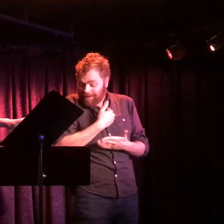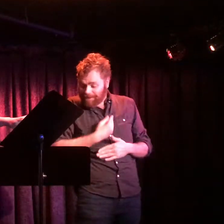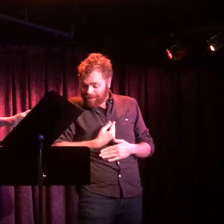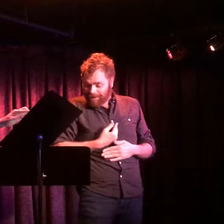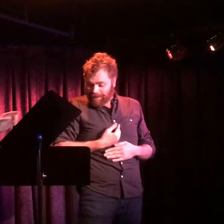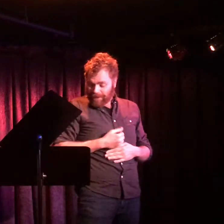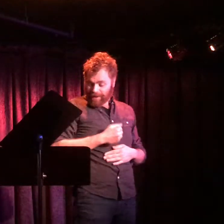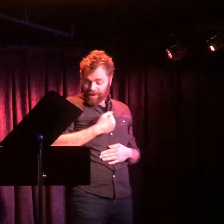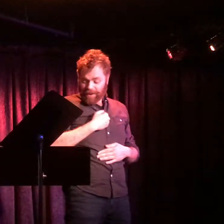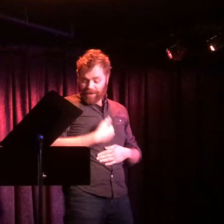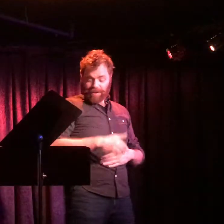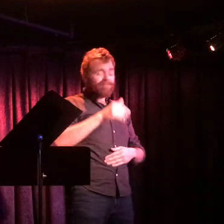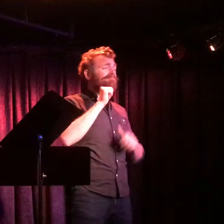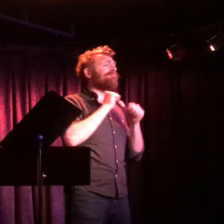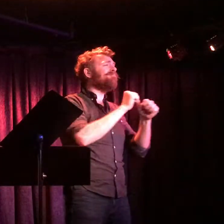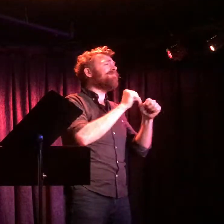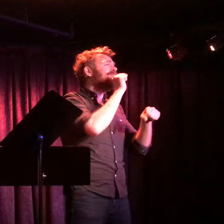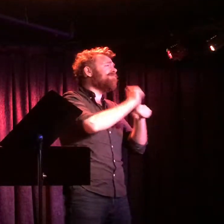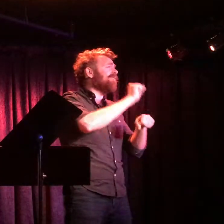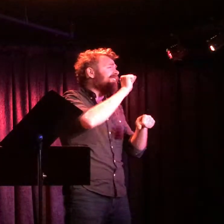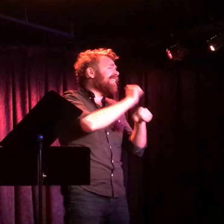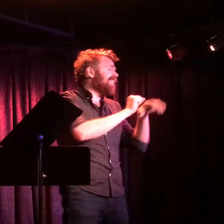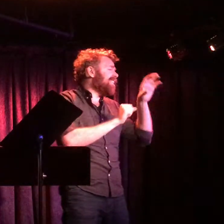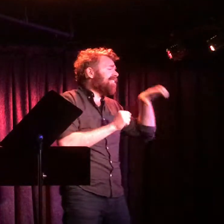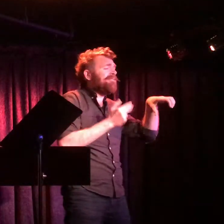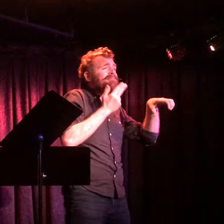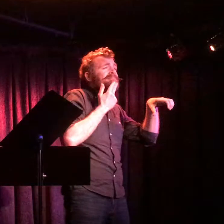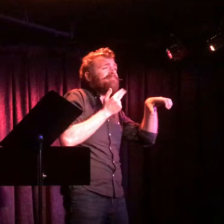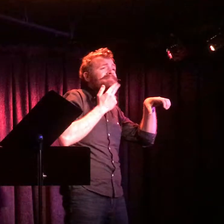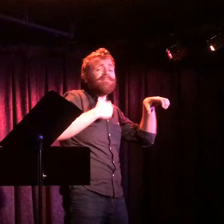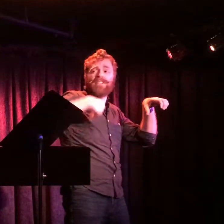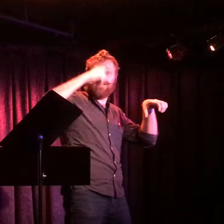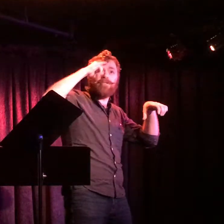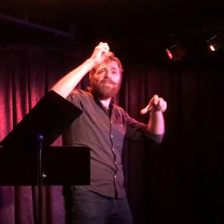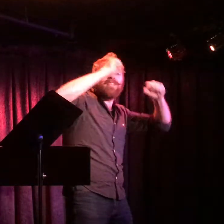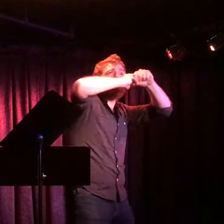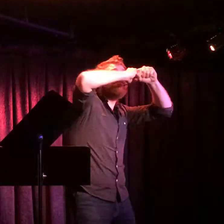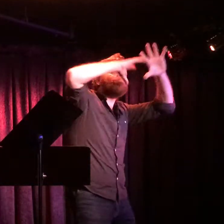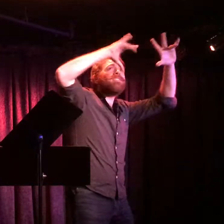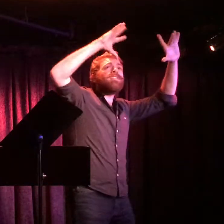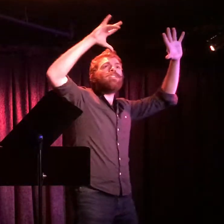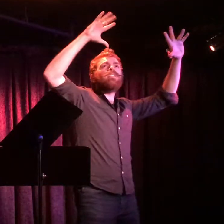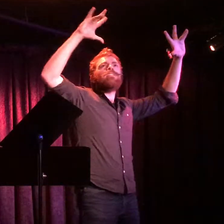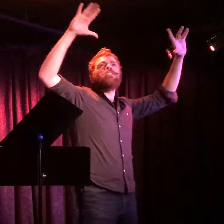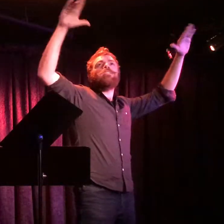Dreaming of the great day when I'll be in a show.